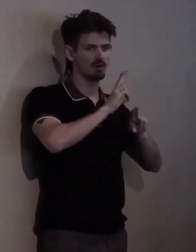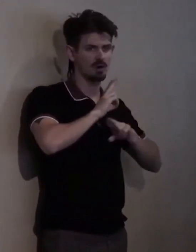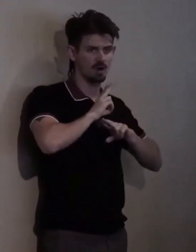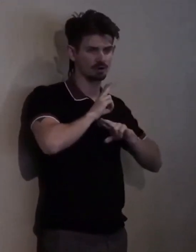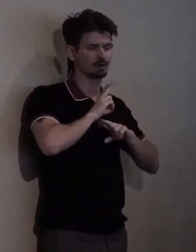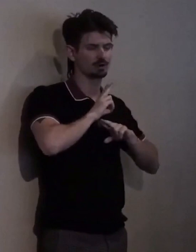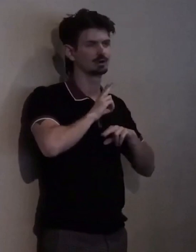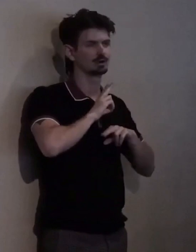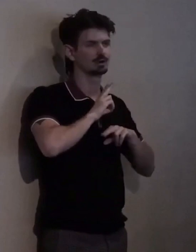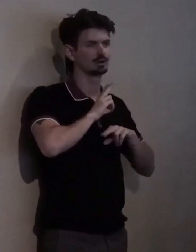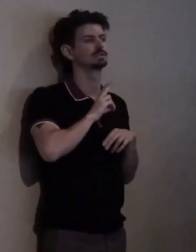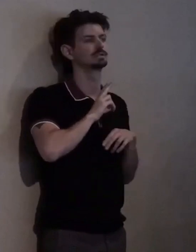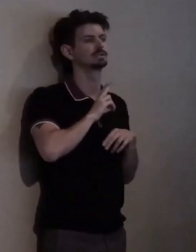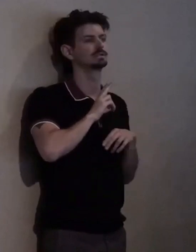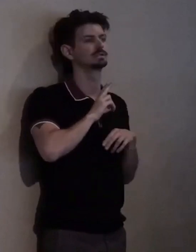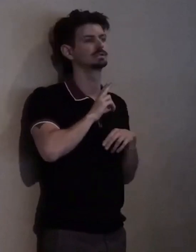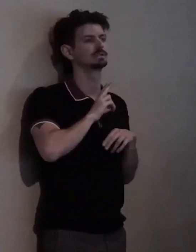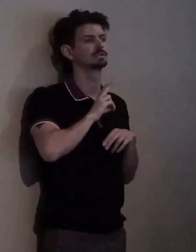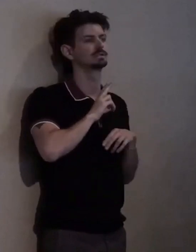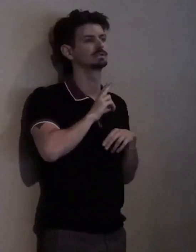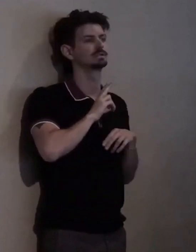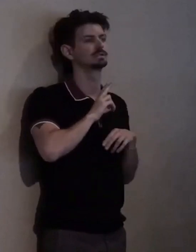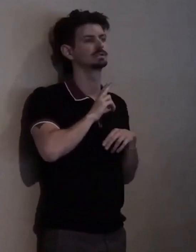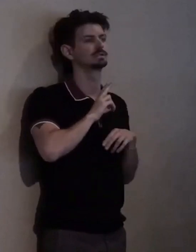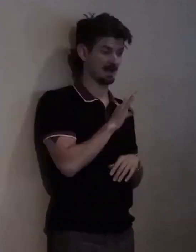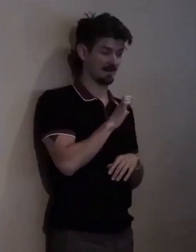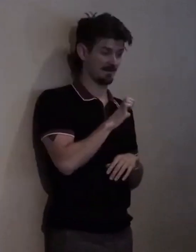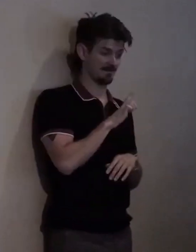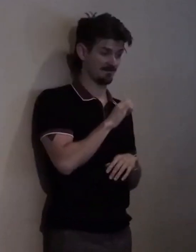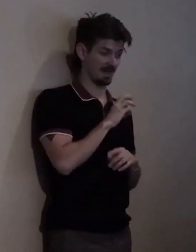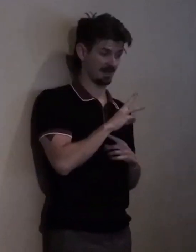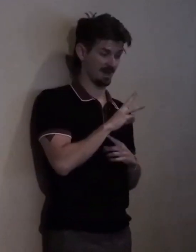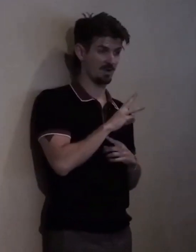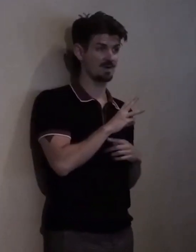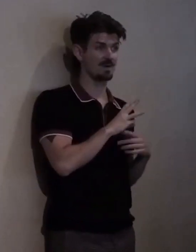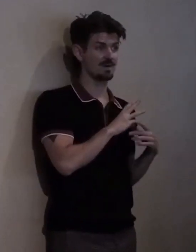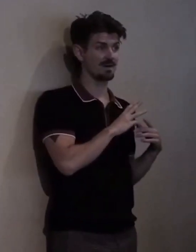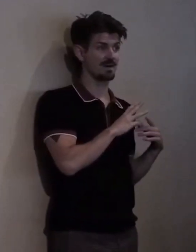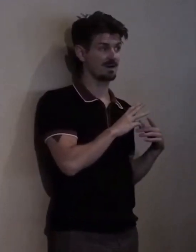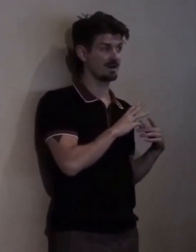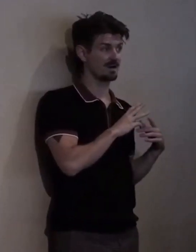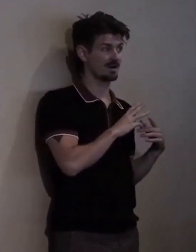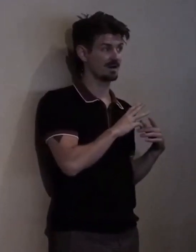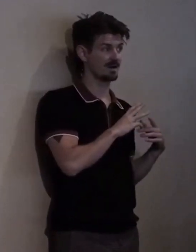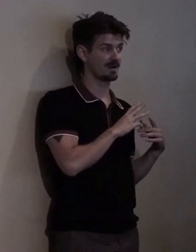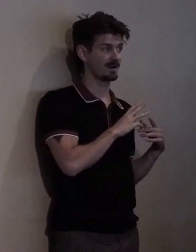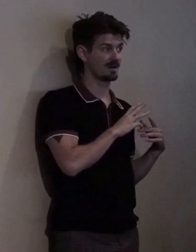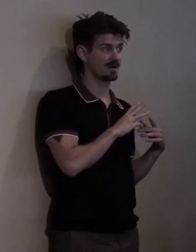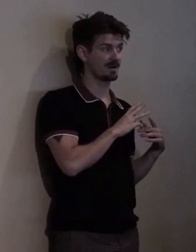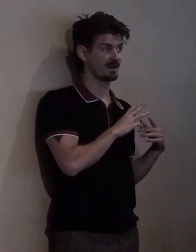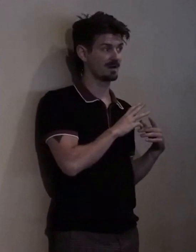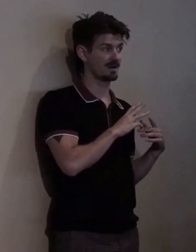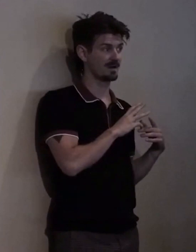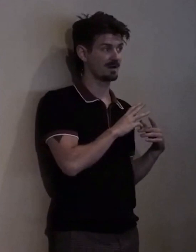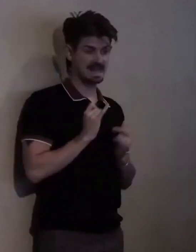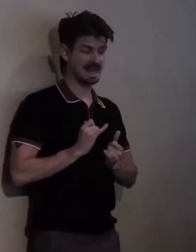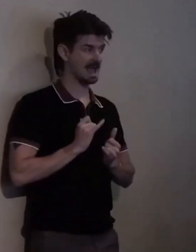of being a fellow in a year to developing or not even developing, kind of revamping Cristina's youth program.